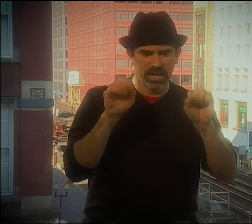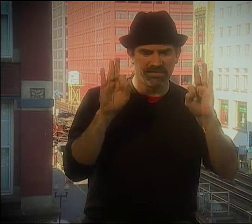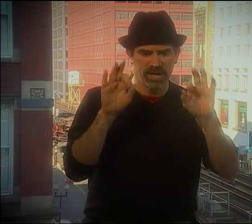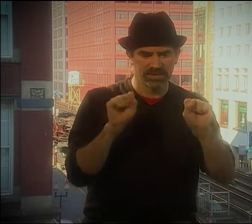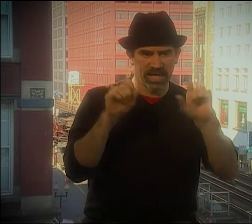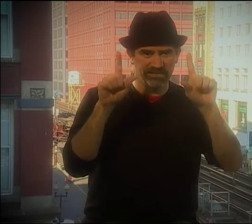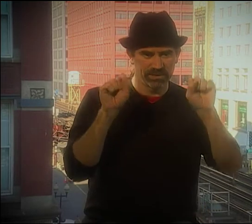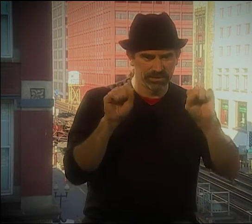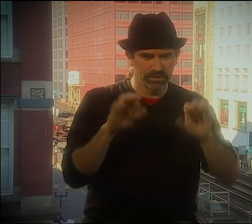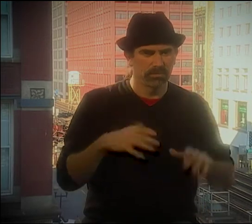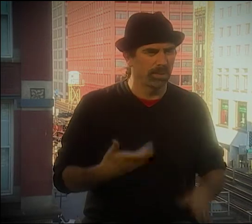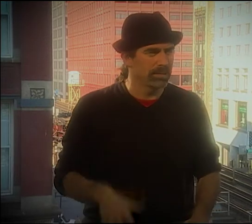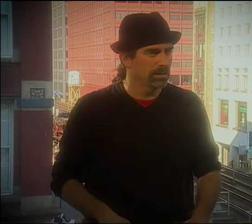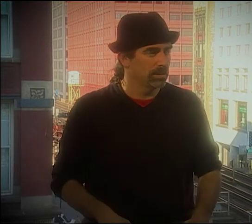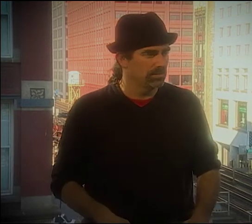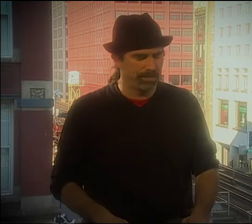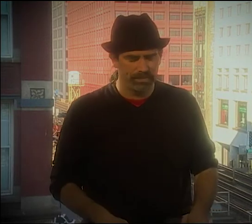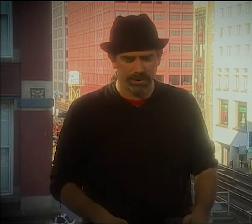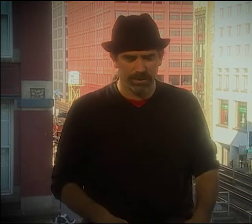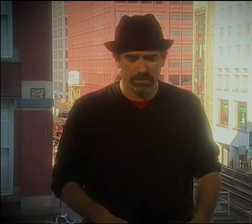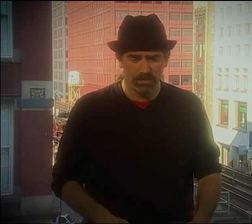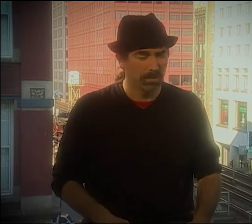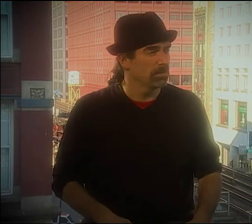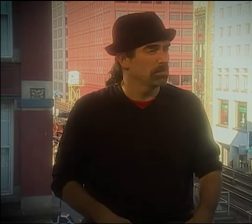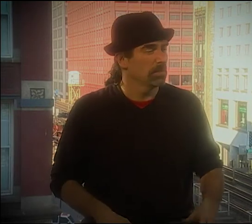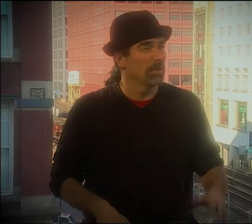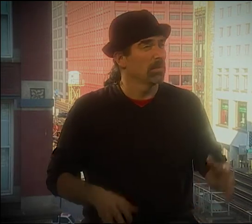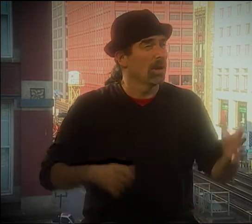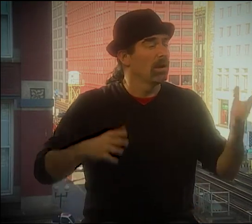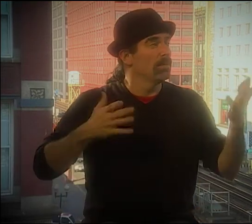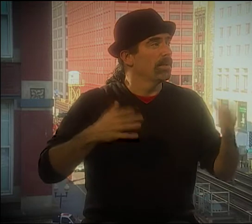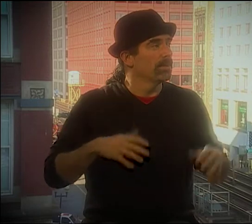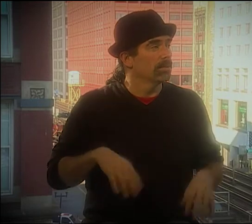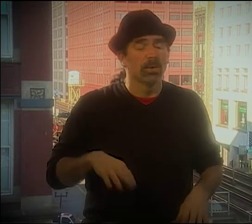SO THEN GIVE ME A THEME. CLOUDS? OK.